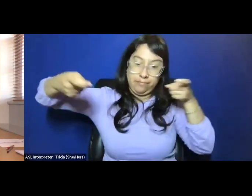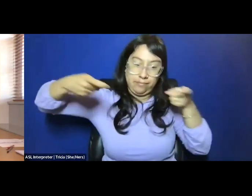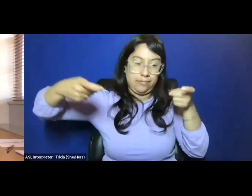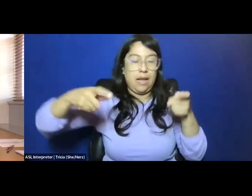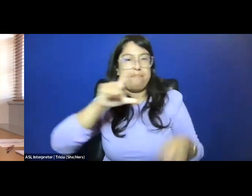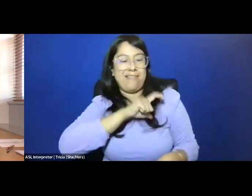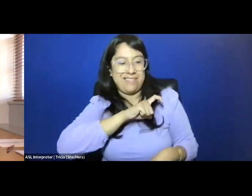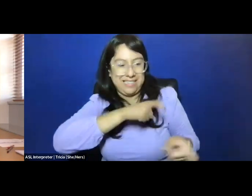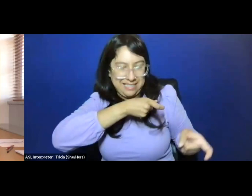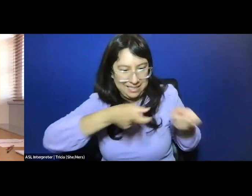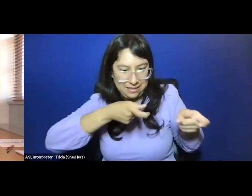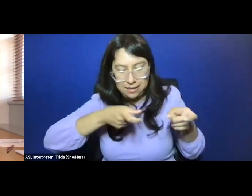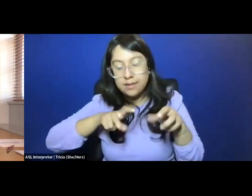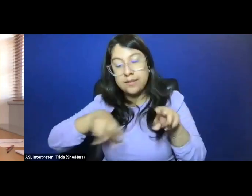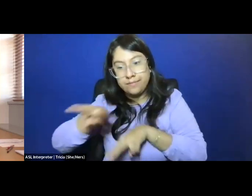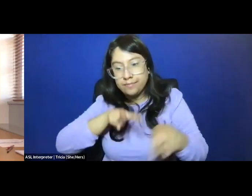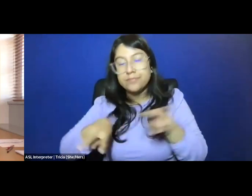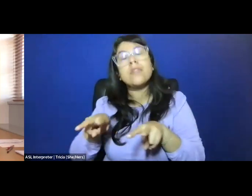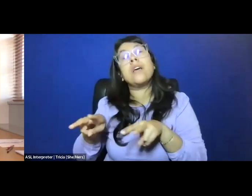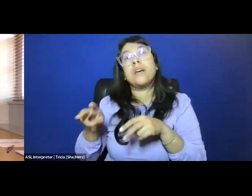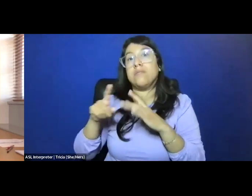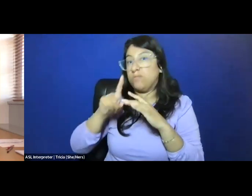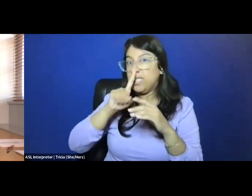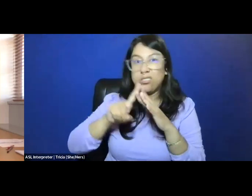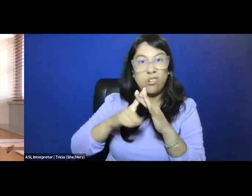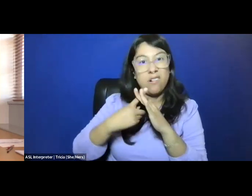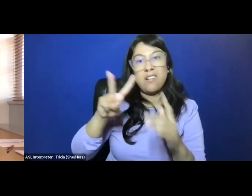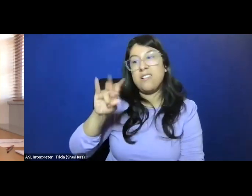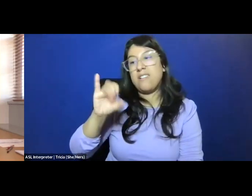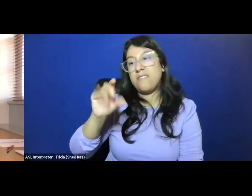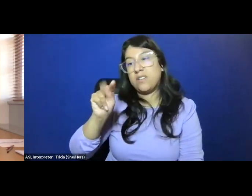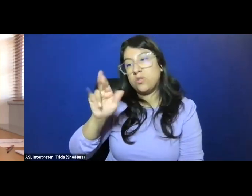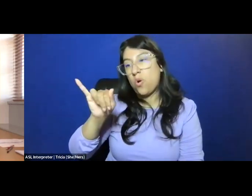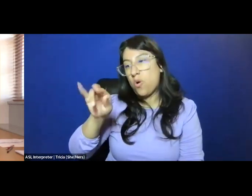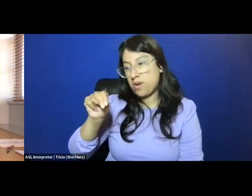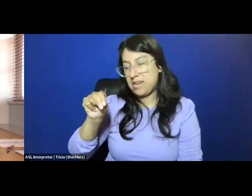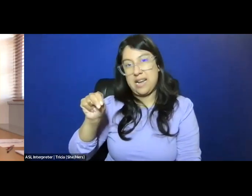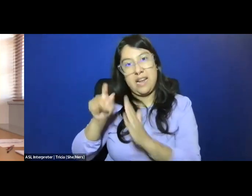that was constructed during the Victorian era into the progressive era in the early 20th century.